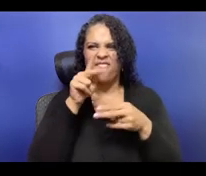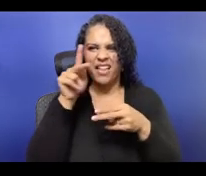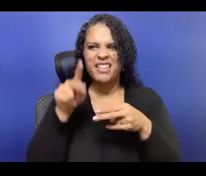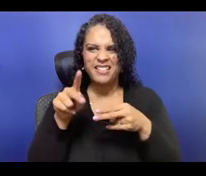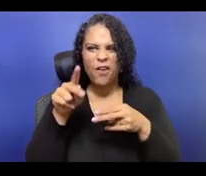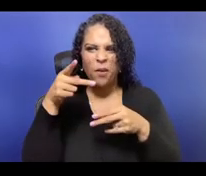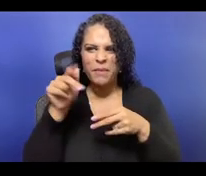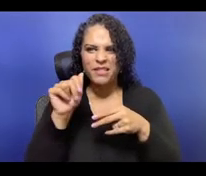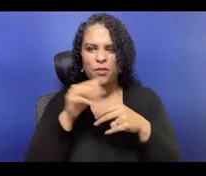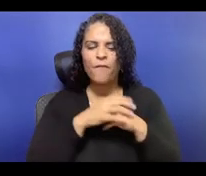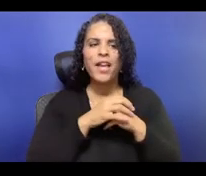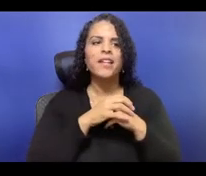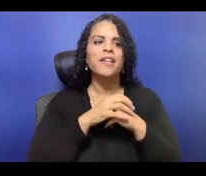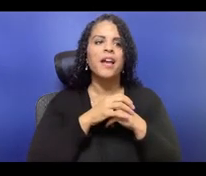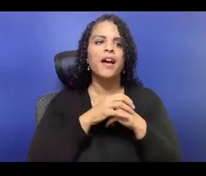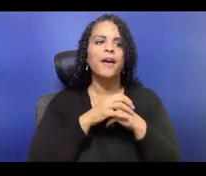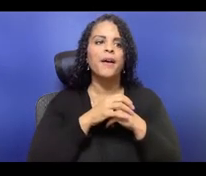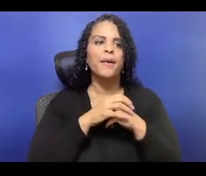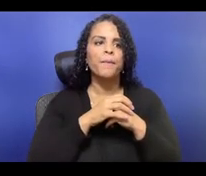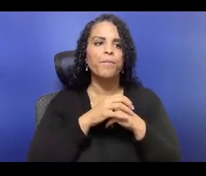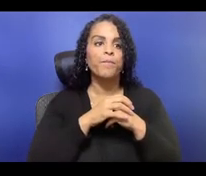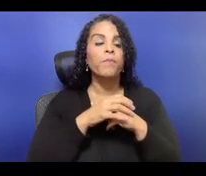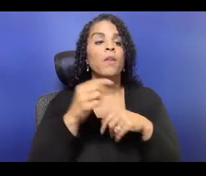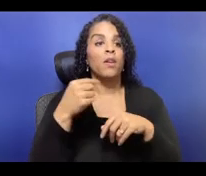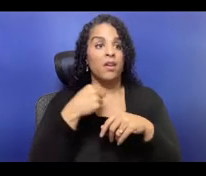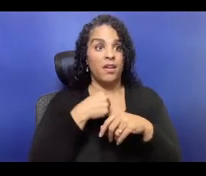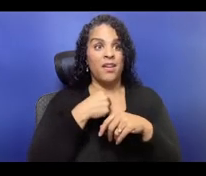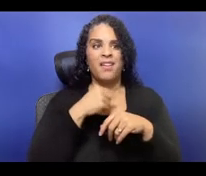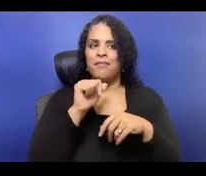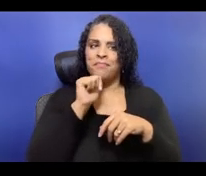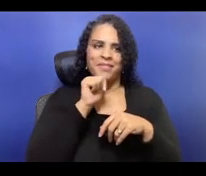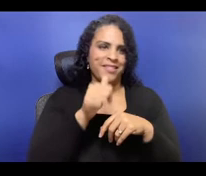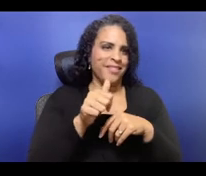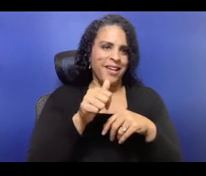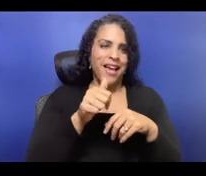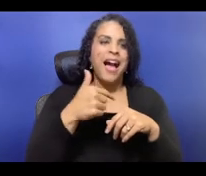I will be monitoring those channels with Tara,